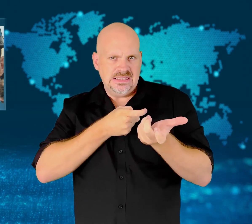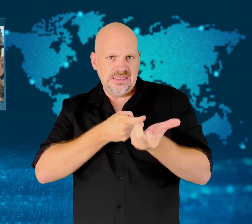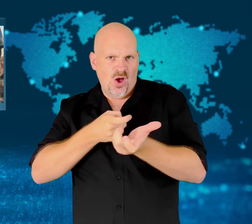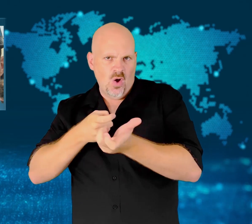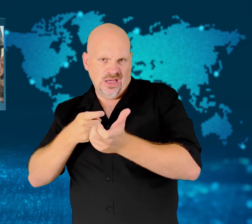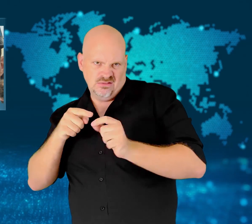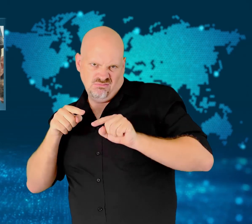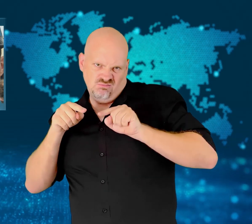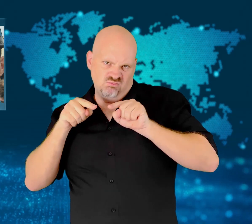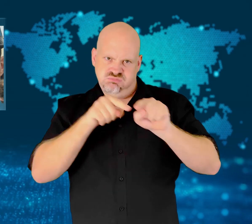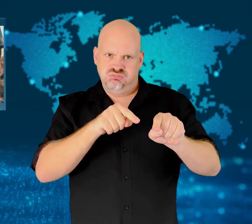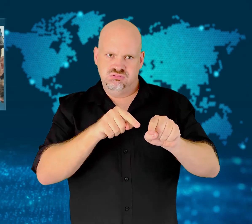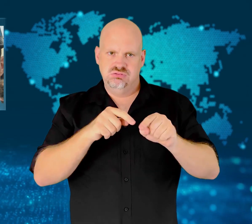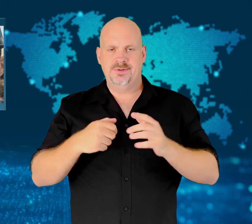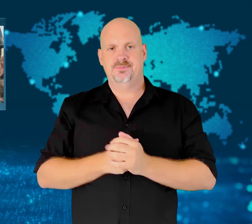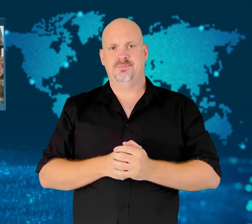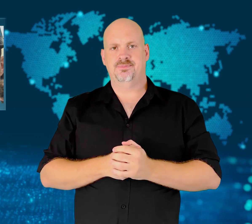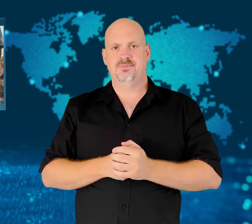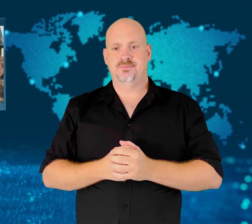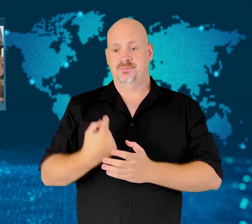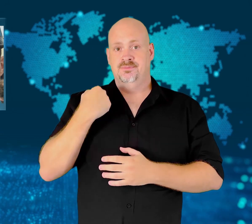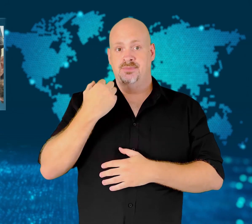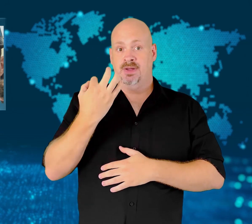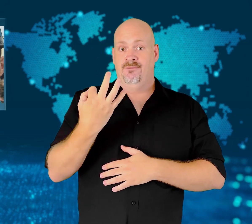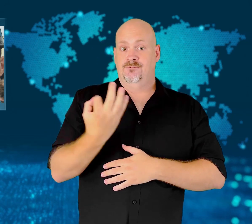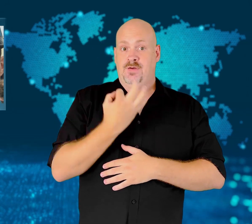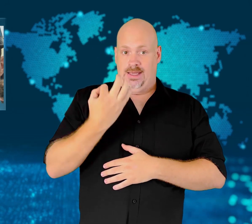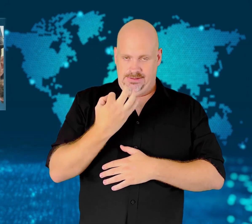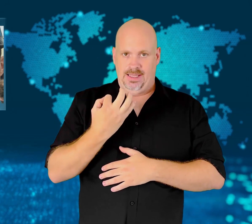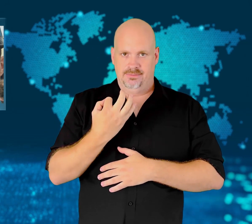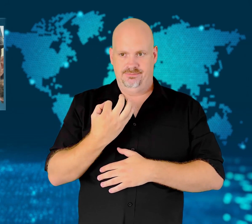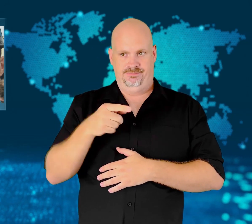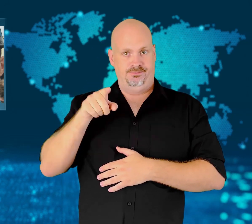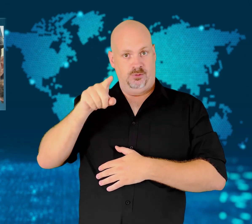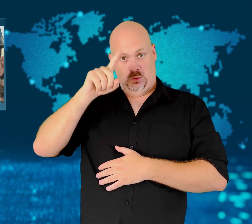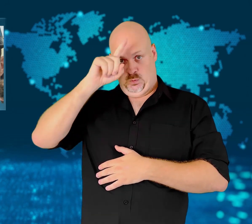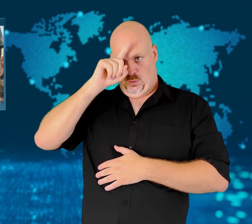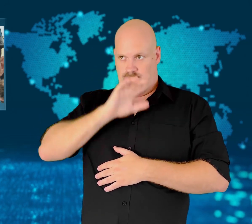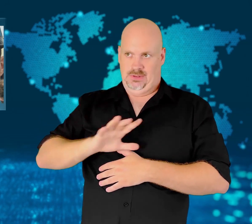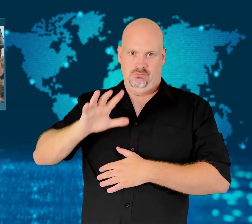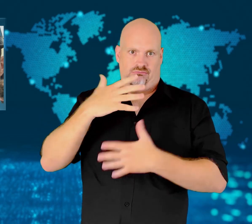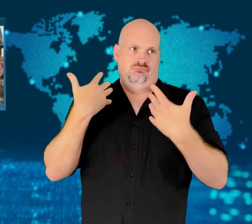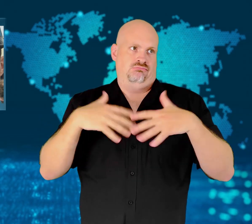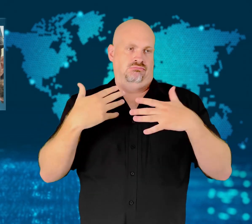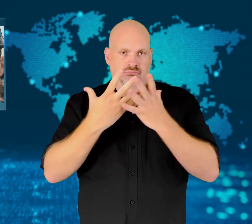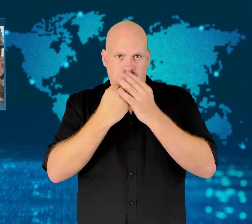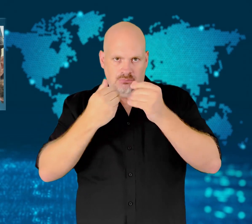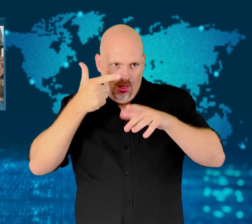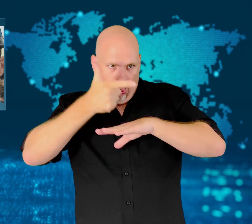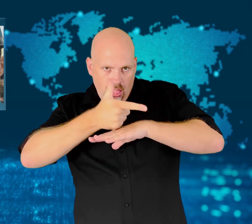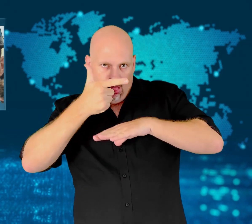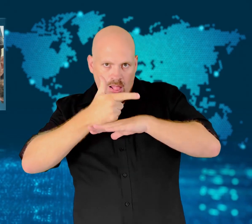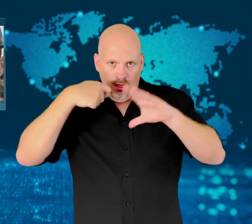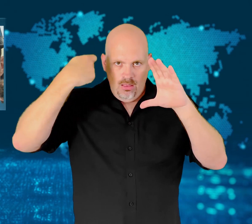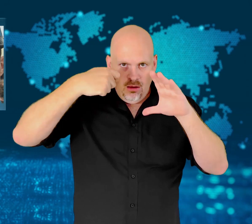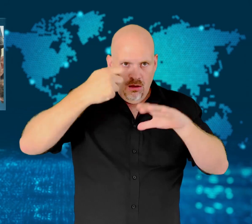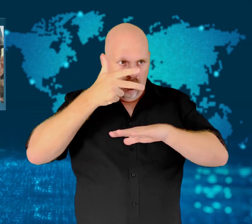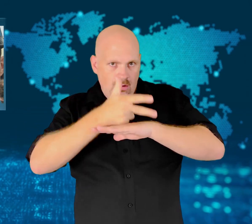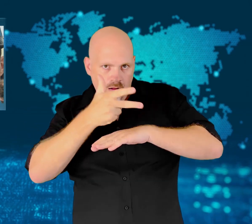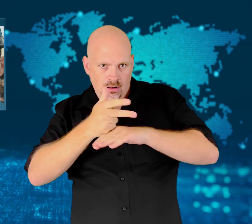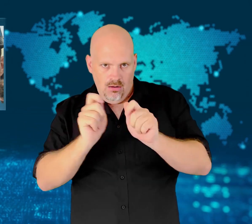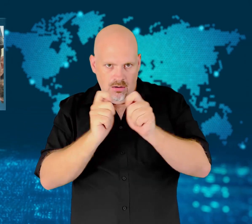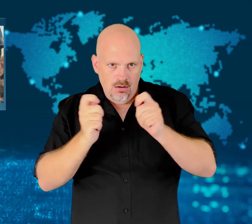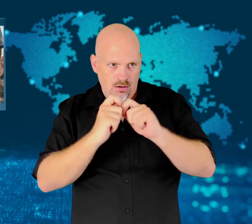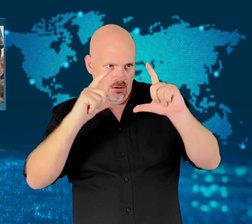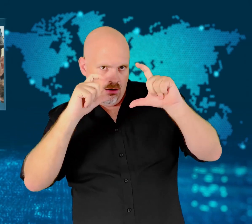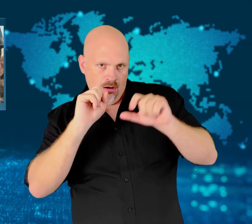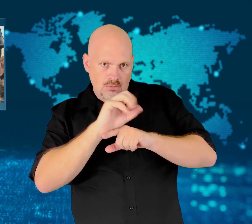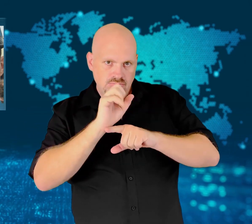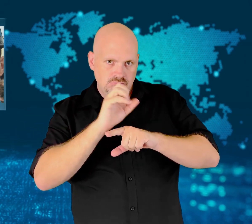Last Friday, one of Germany's most publicized